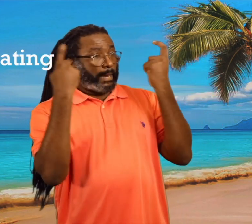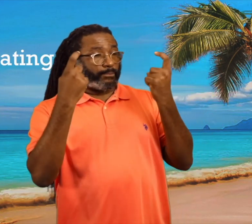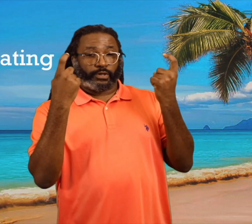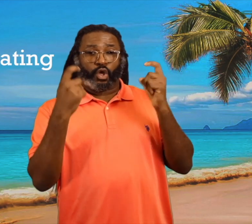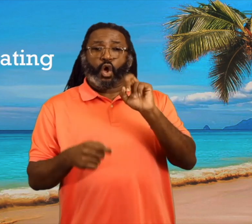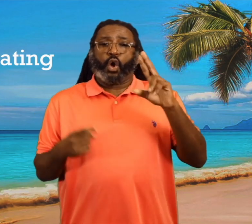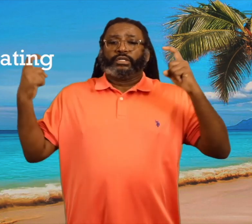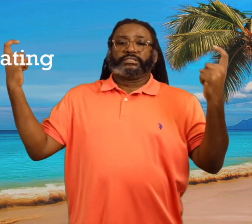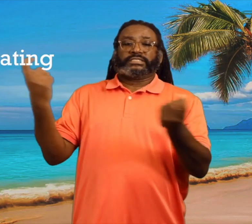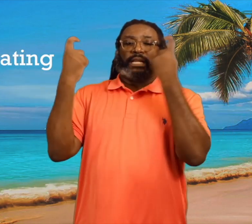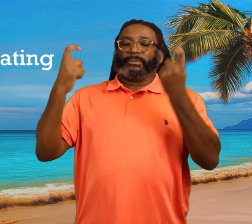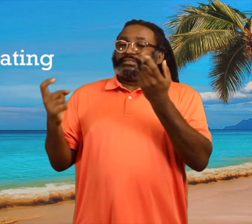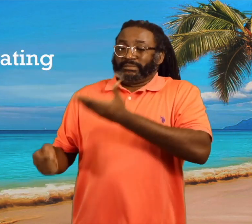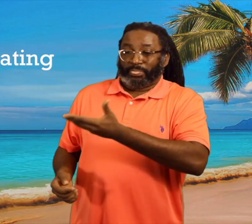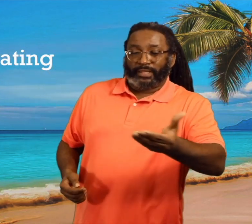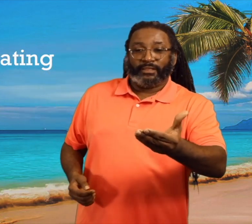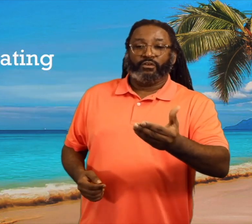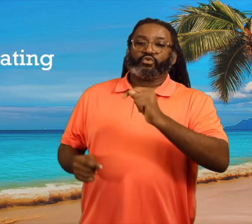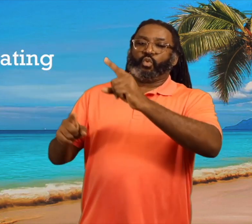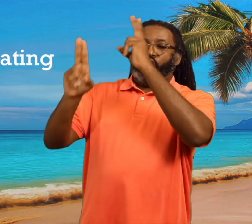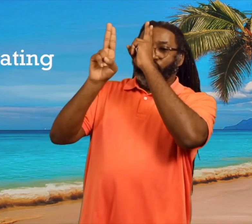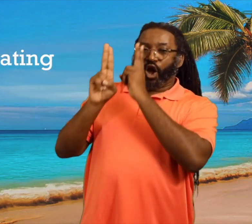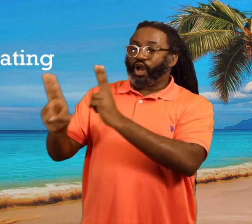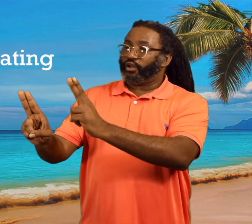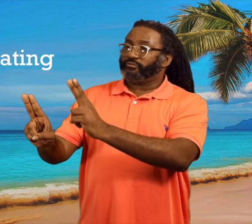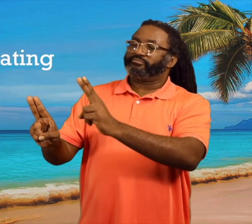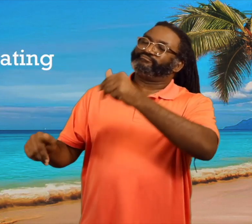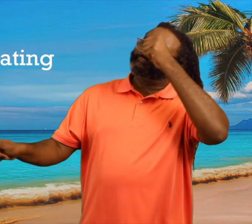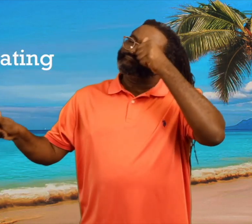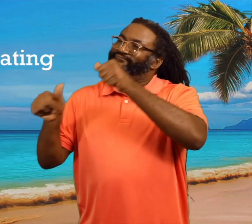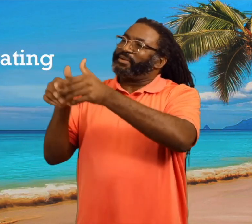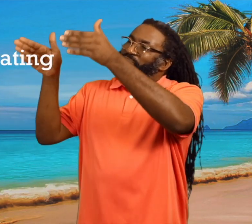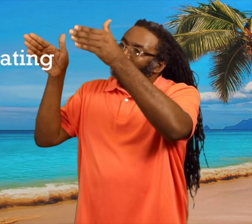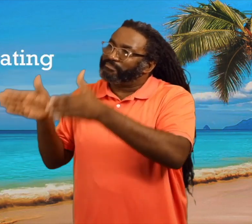To celebrate something or to honor someone.